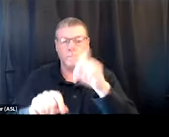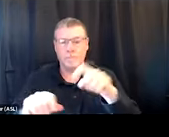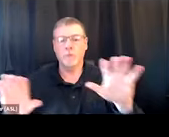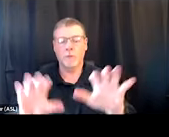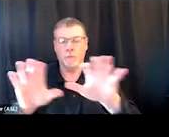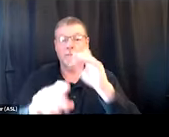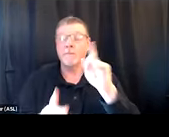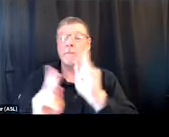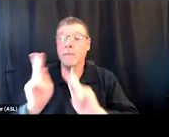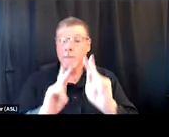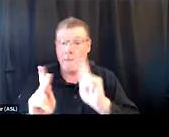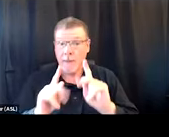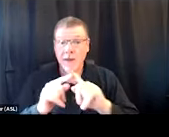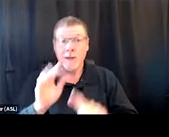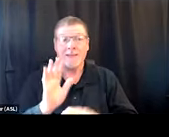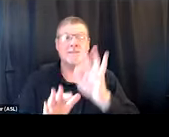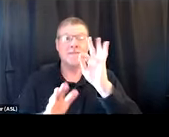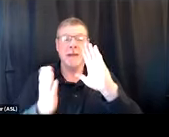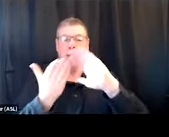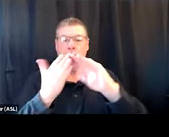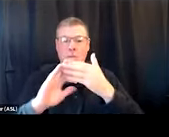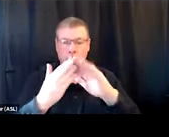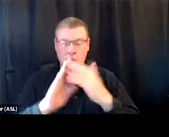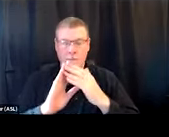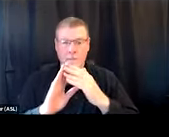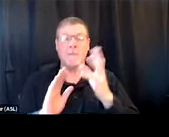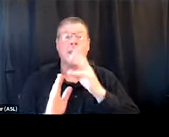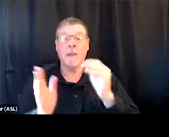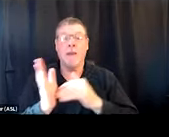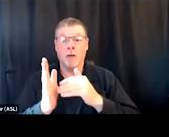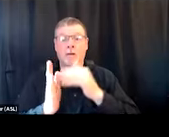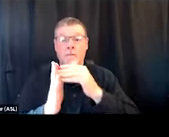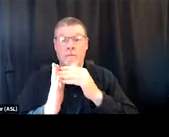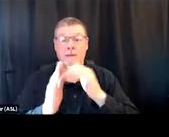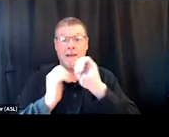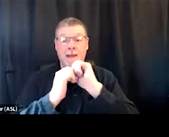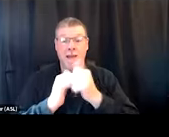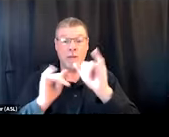for people to be able to find community. And often the way that that's happening is through peers.